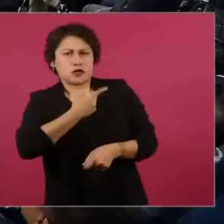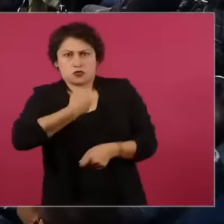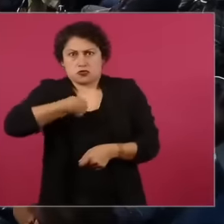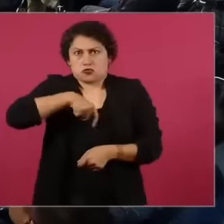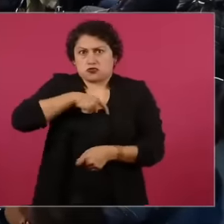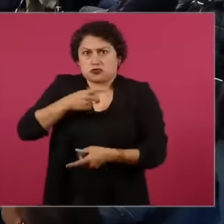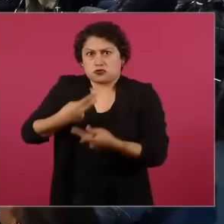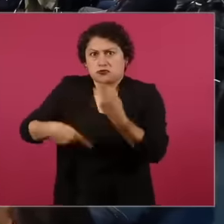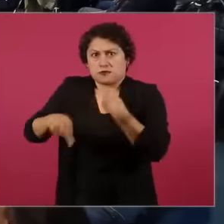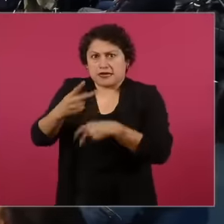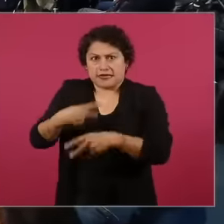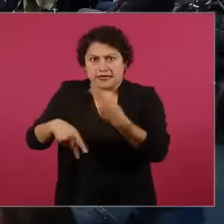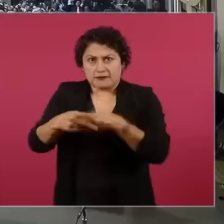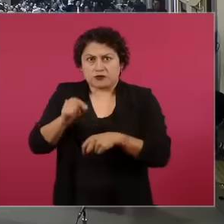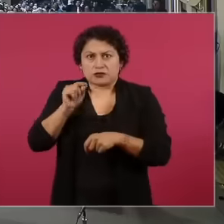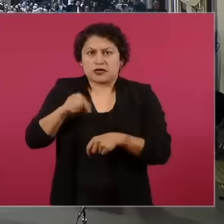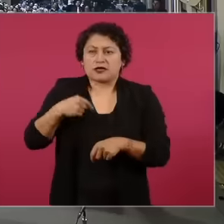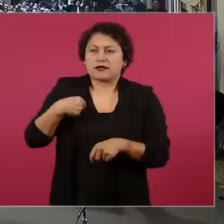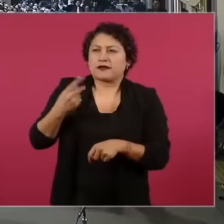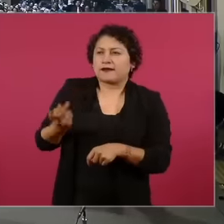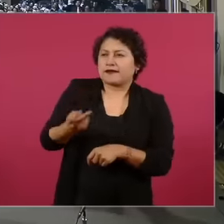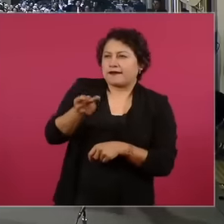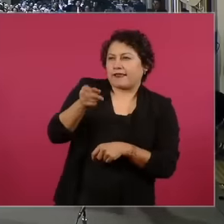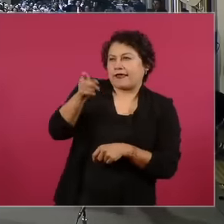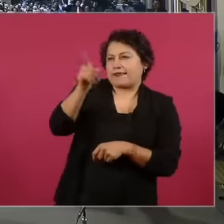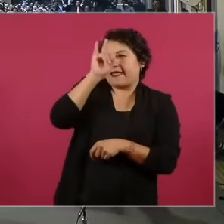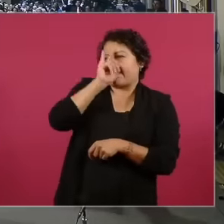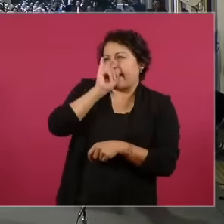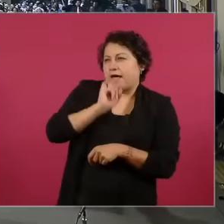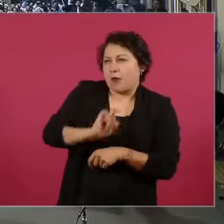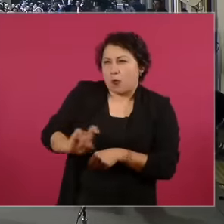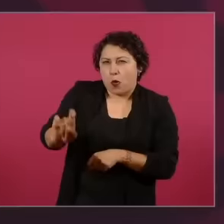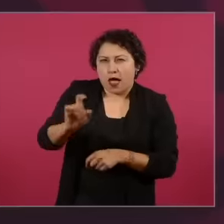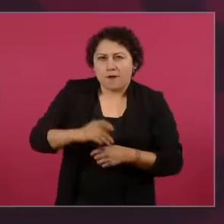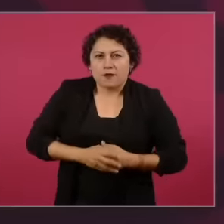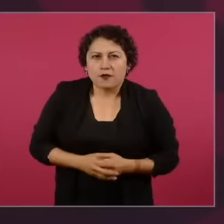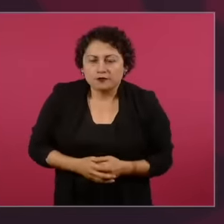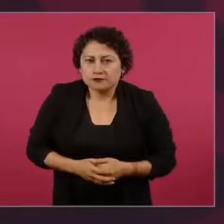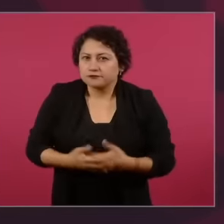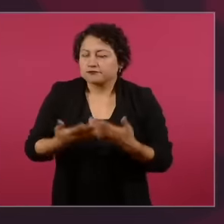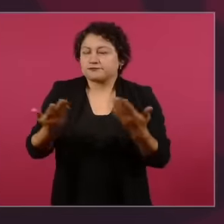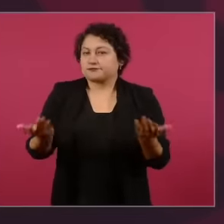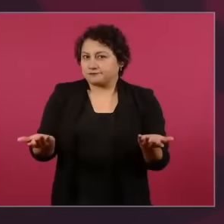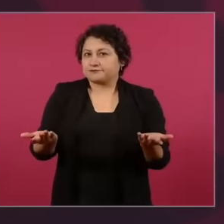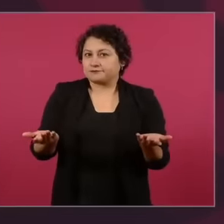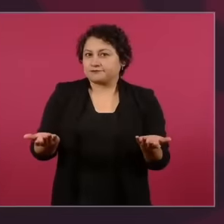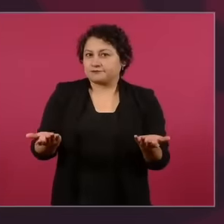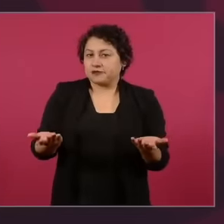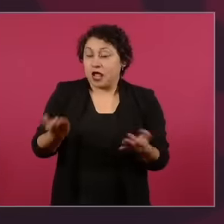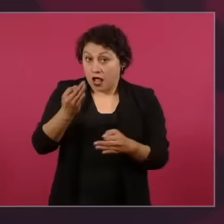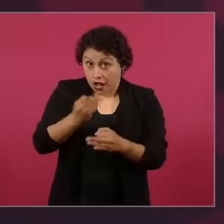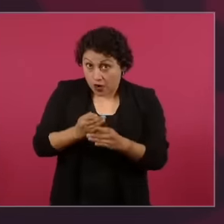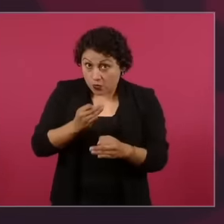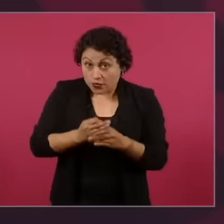Why You are so handsome, President. We must be generous at this moment and welcome